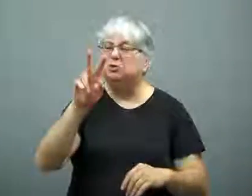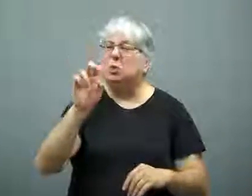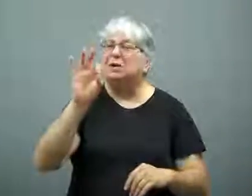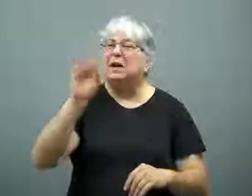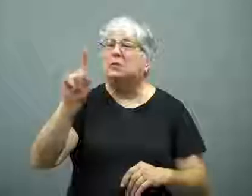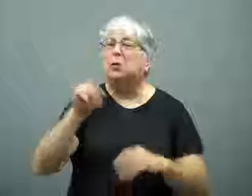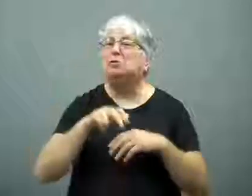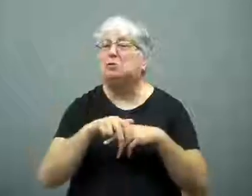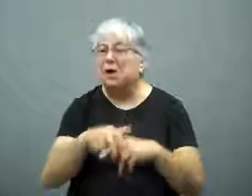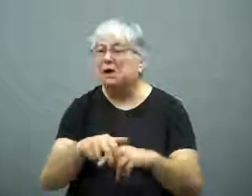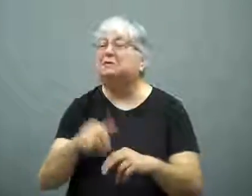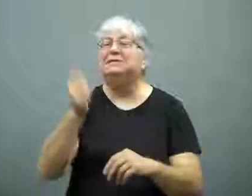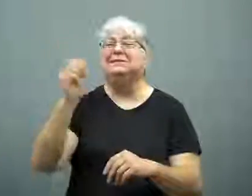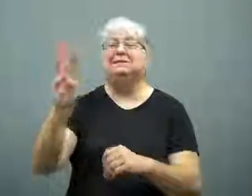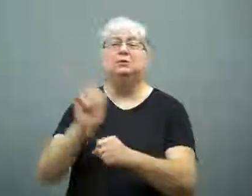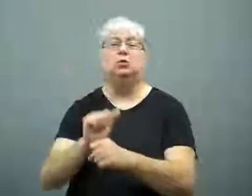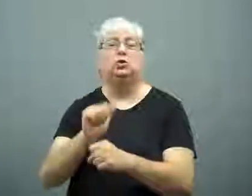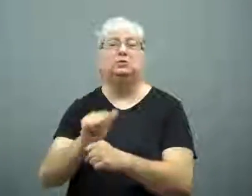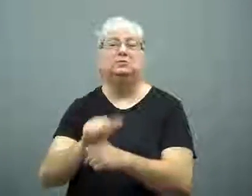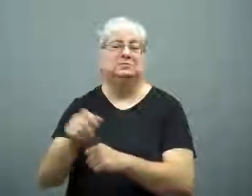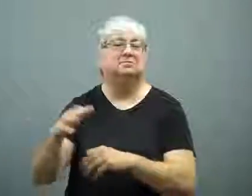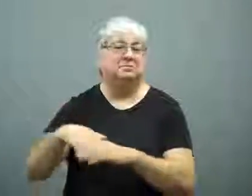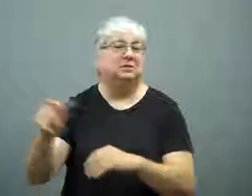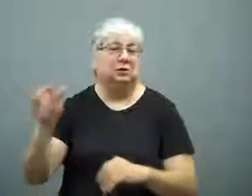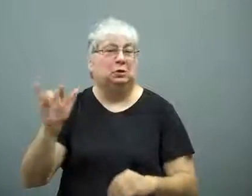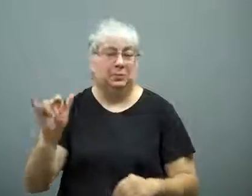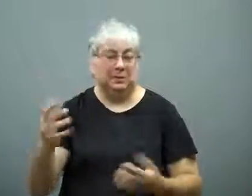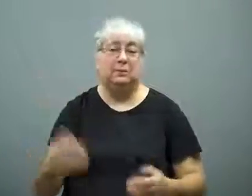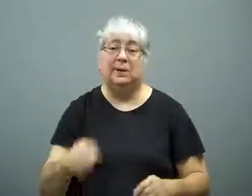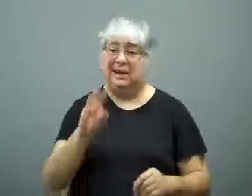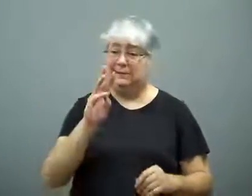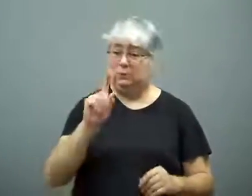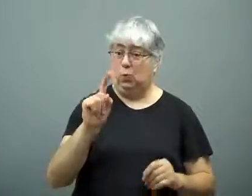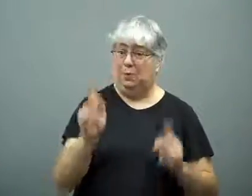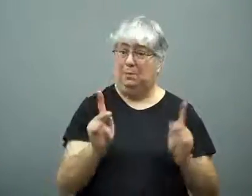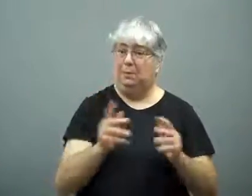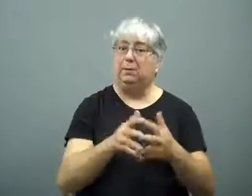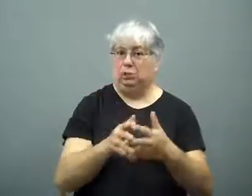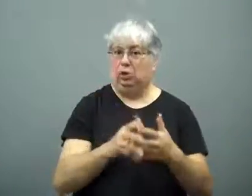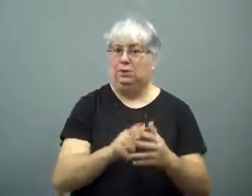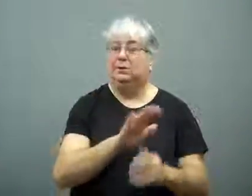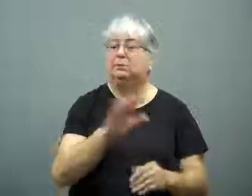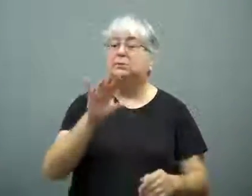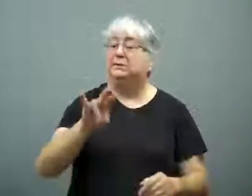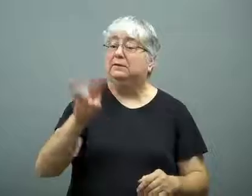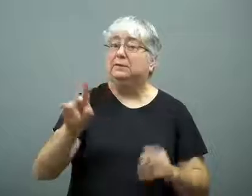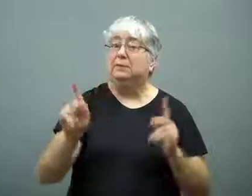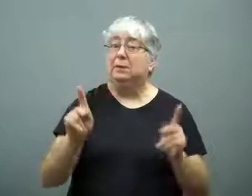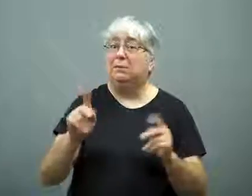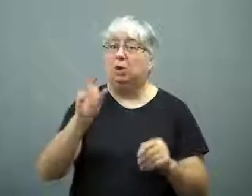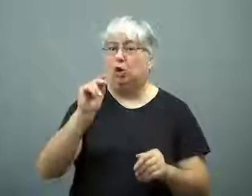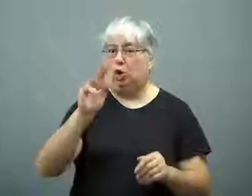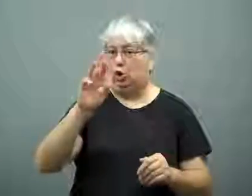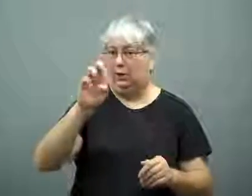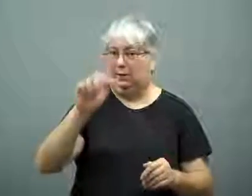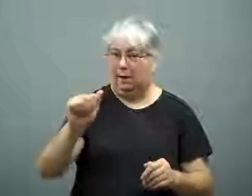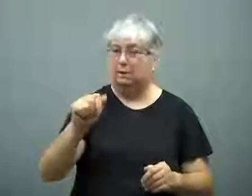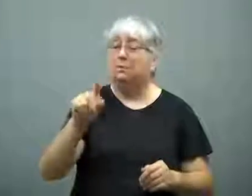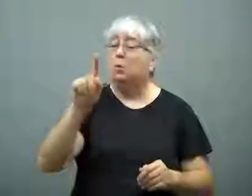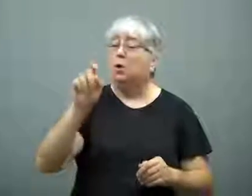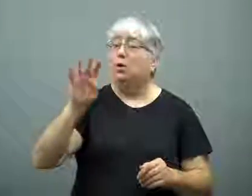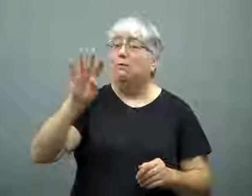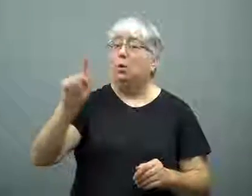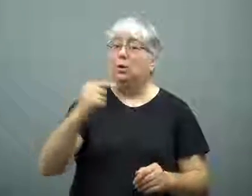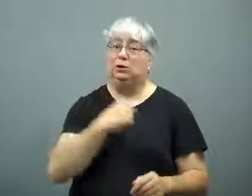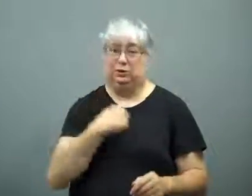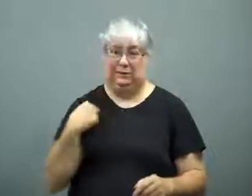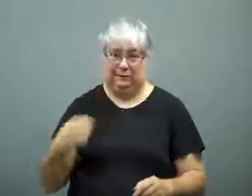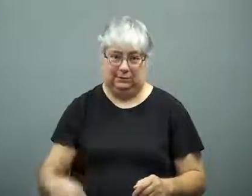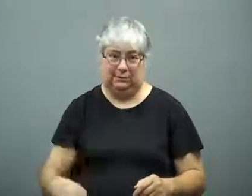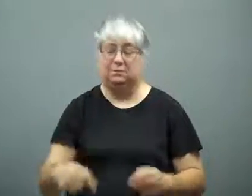291 were passengers and 16 were crewmembers.